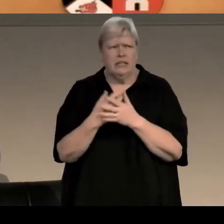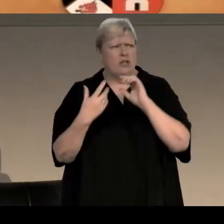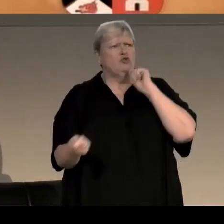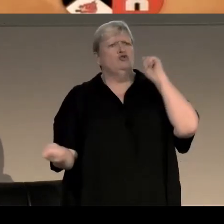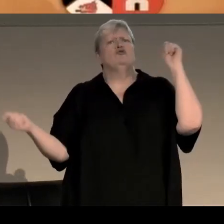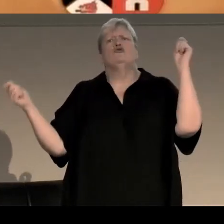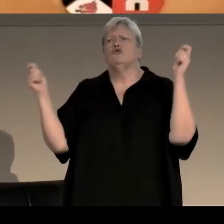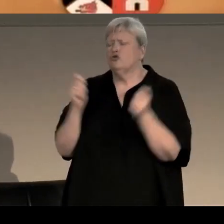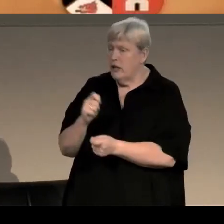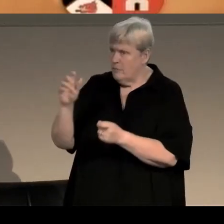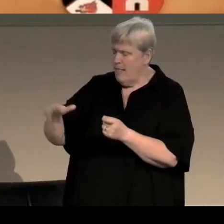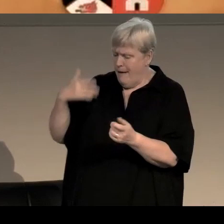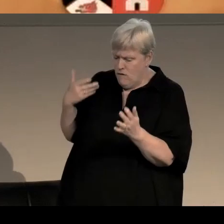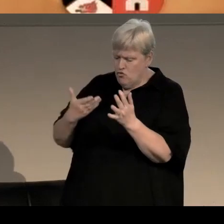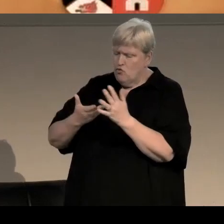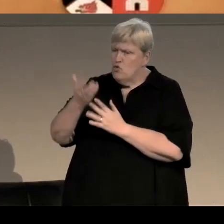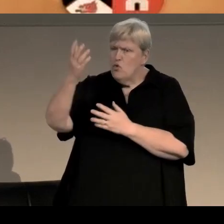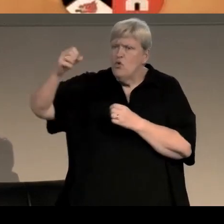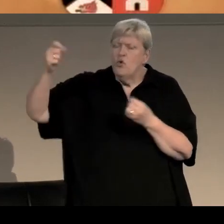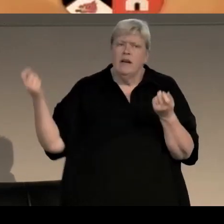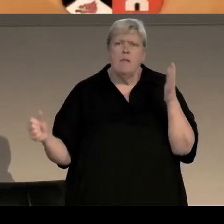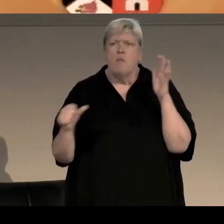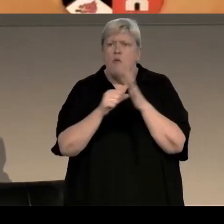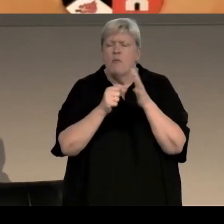We've lived through huge upheavals in the last 40-odd years